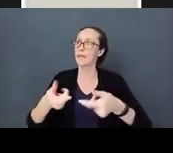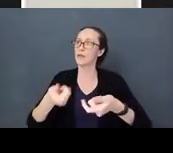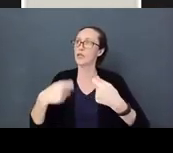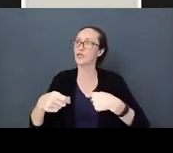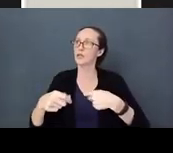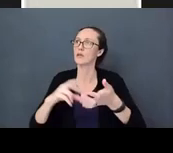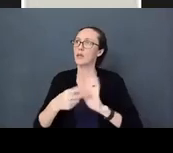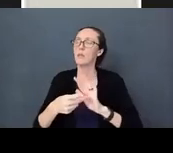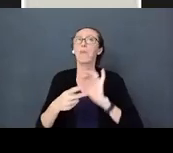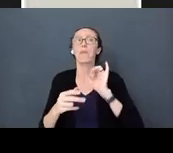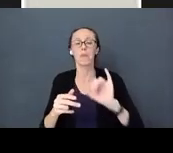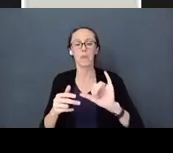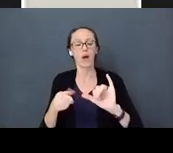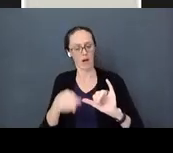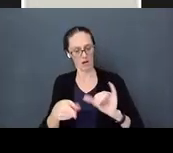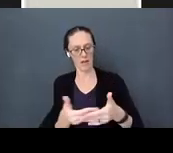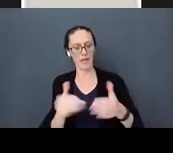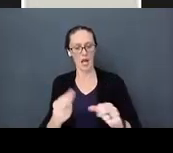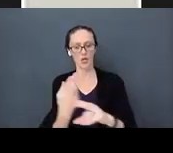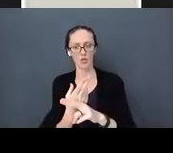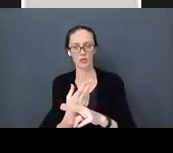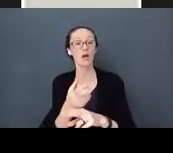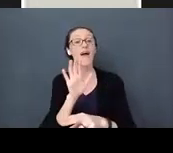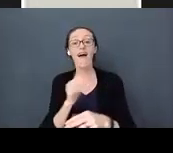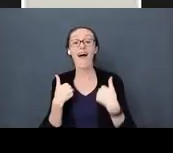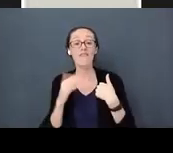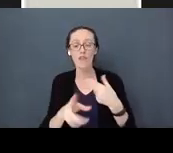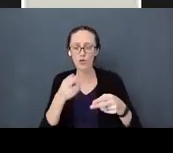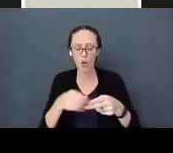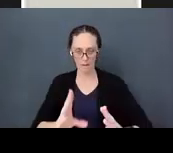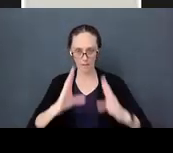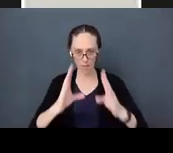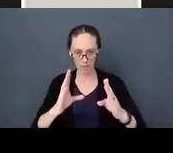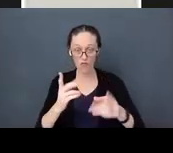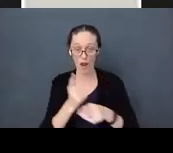can learn. You have their rapt attention for a short period of time many times through the day.